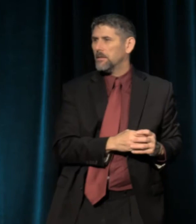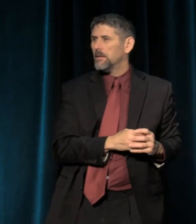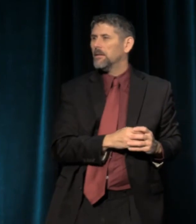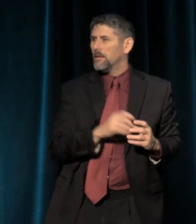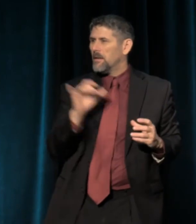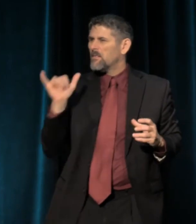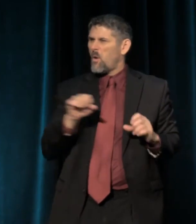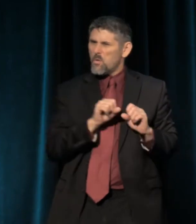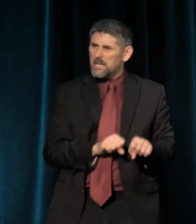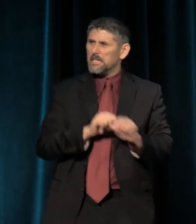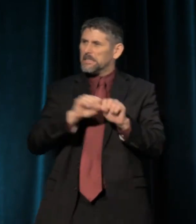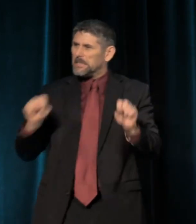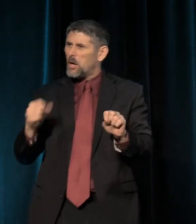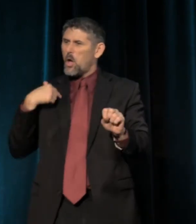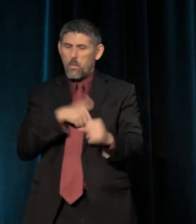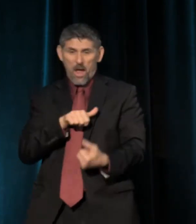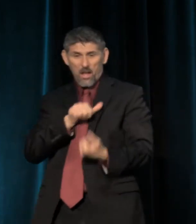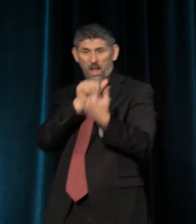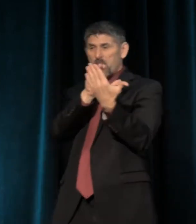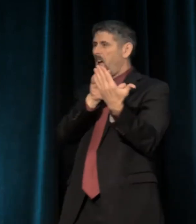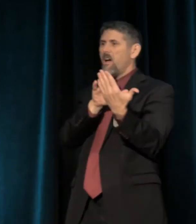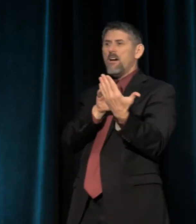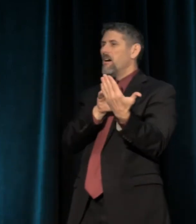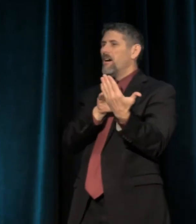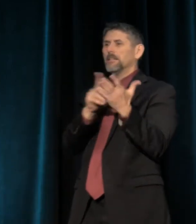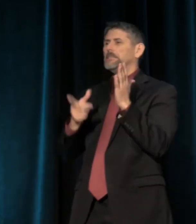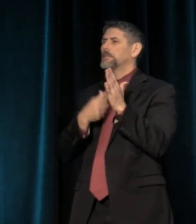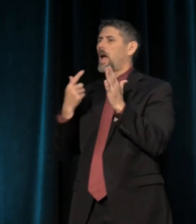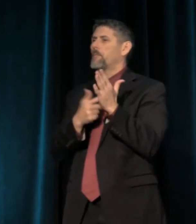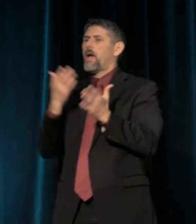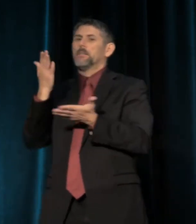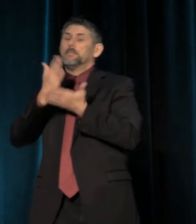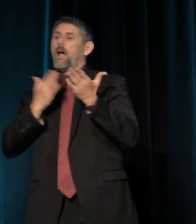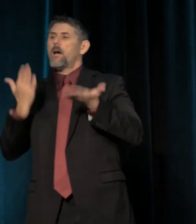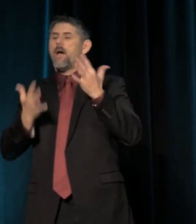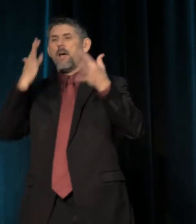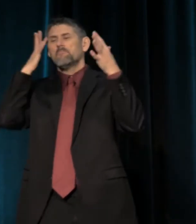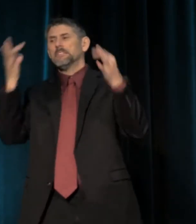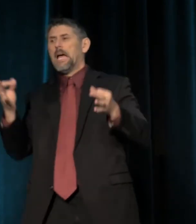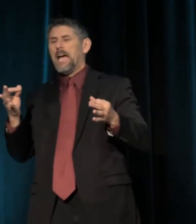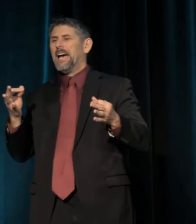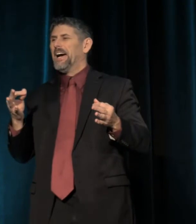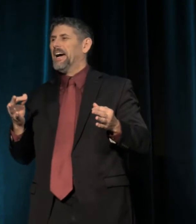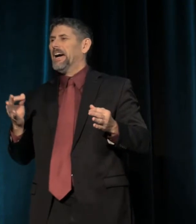But then rather than confront those systems sometimes some might choose to draw a veil over those systems,